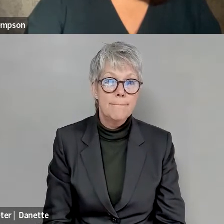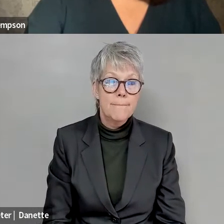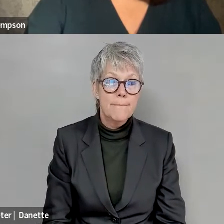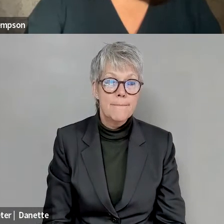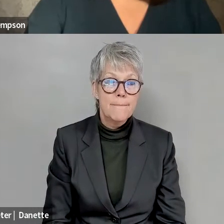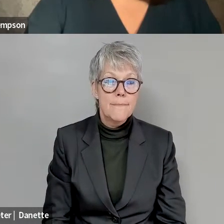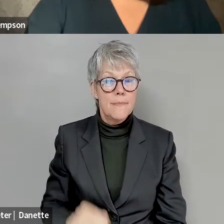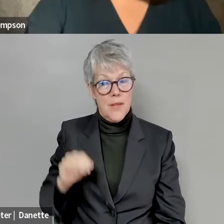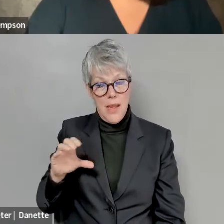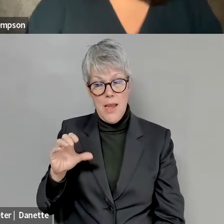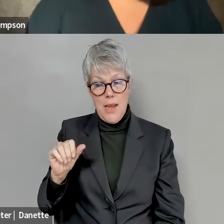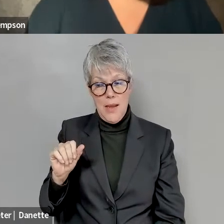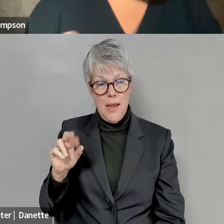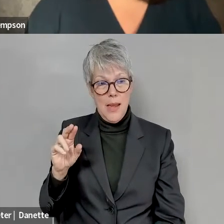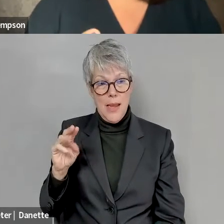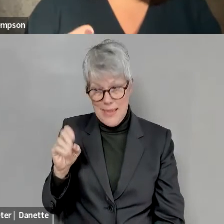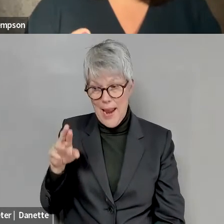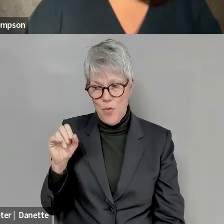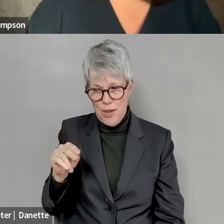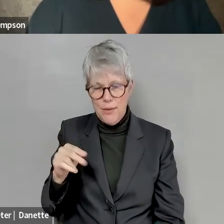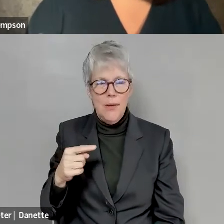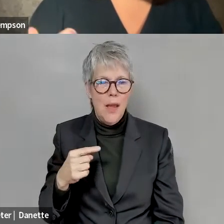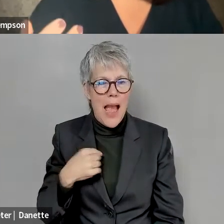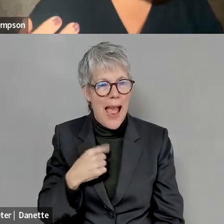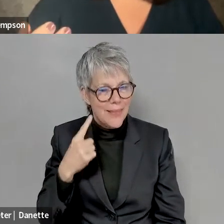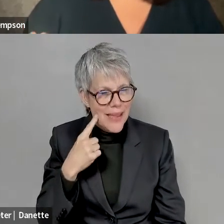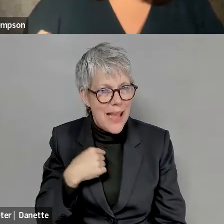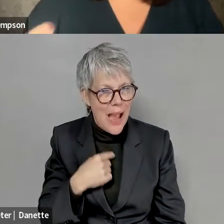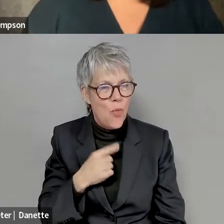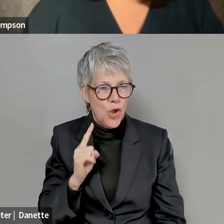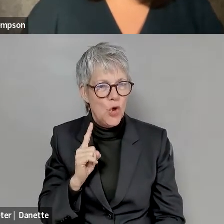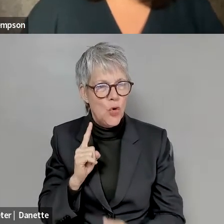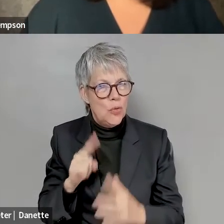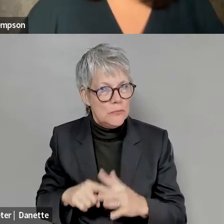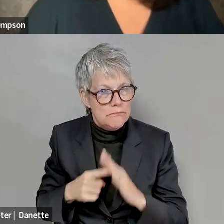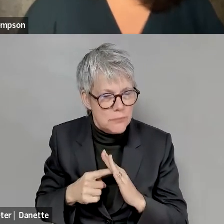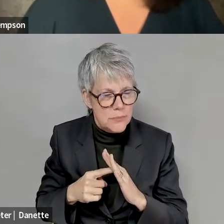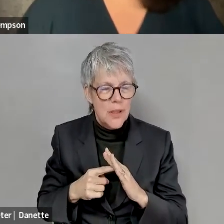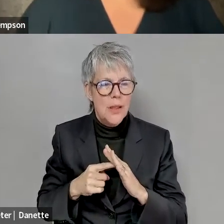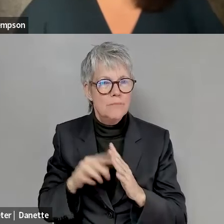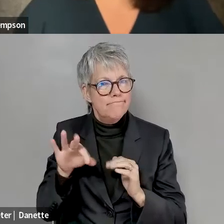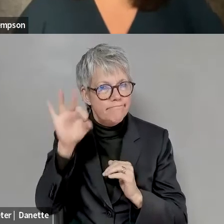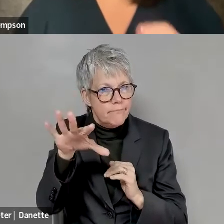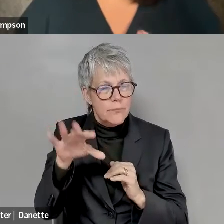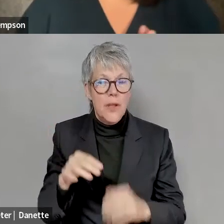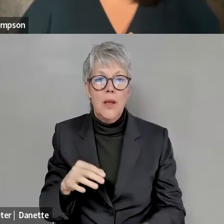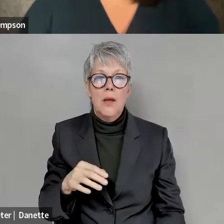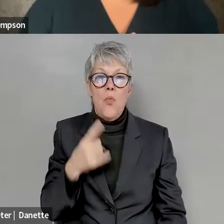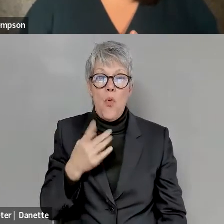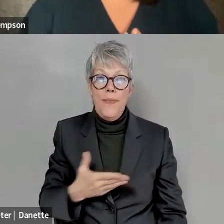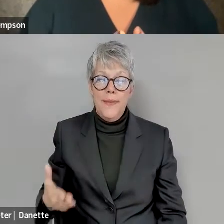Cameron Kempson: I think i'll jump in real quick with the two thoughts. One is that to me that helps build